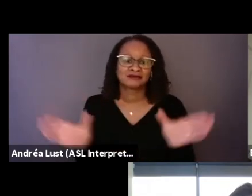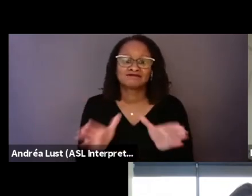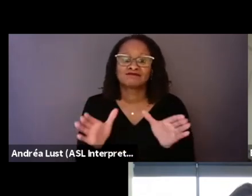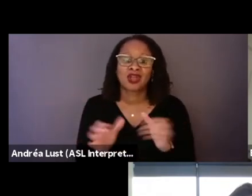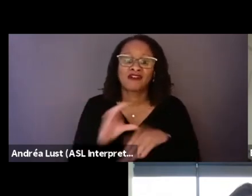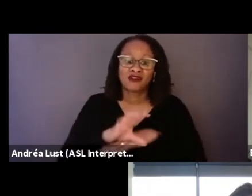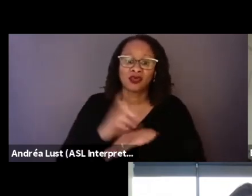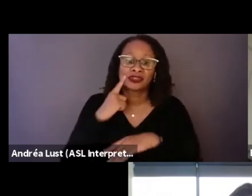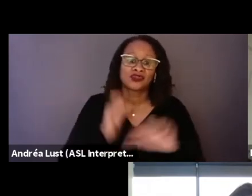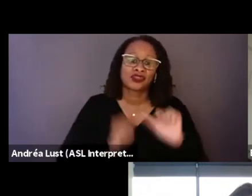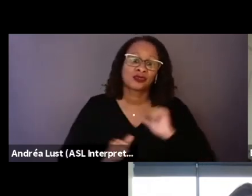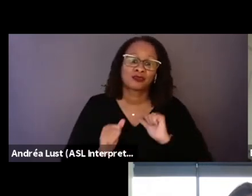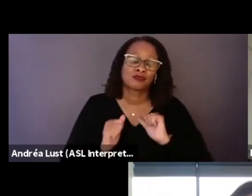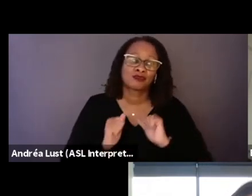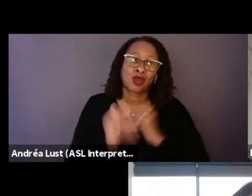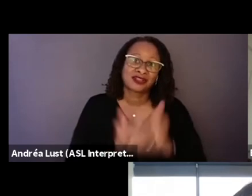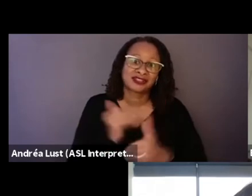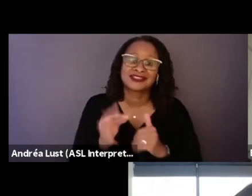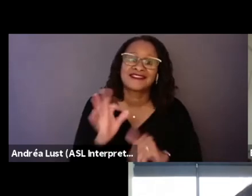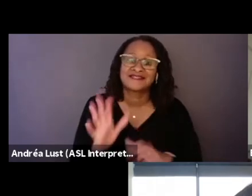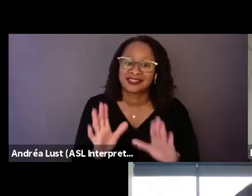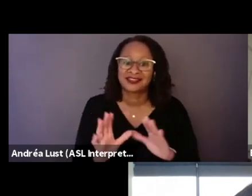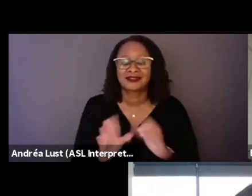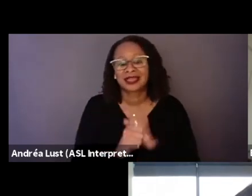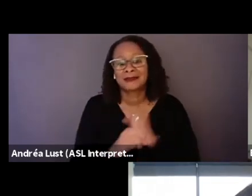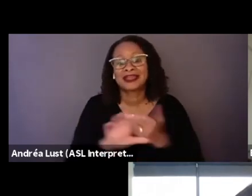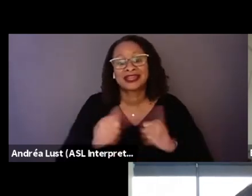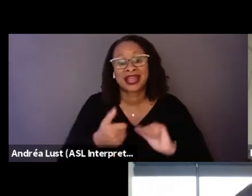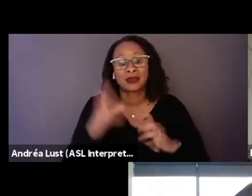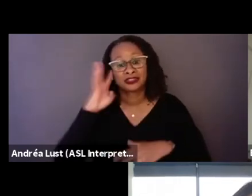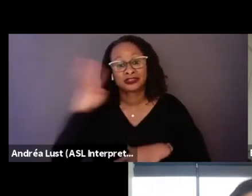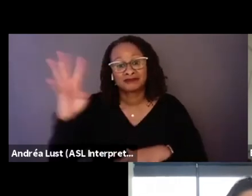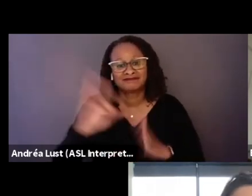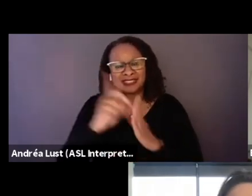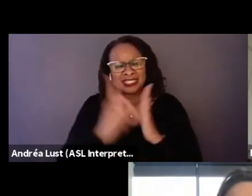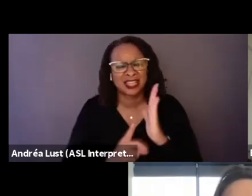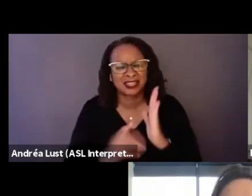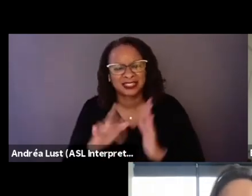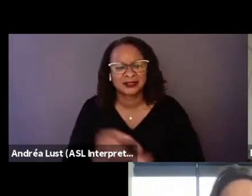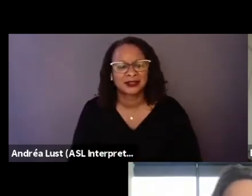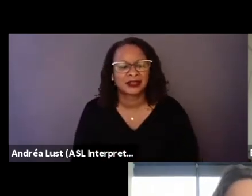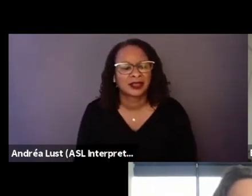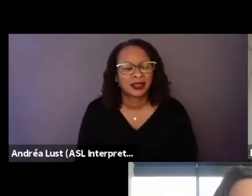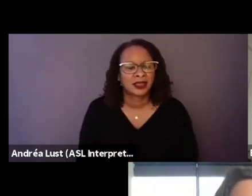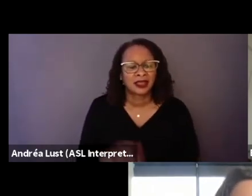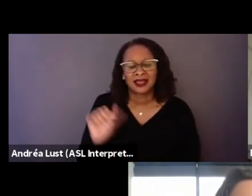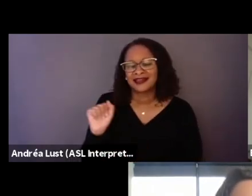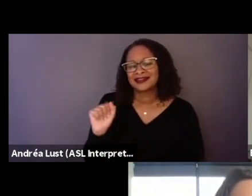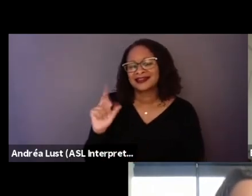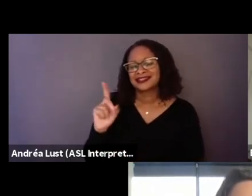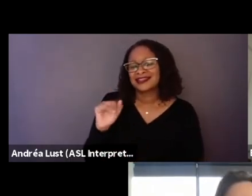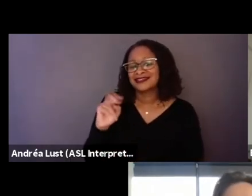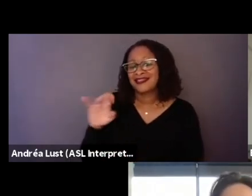of the campaign as well, and how we design it. I was also going to add that throughout